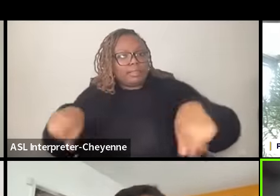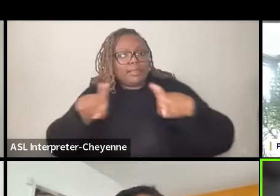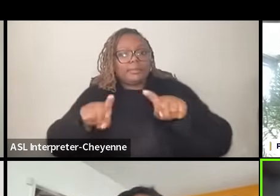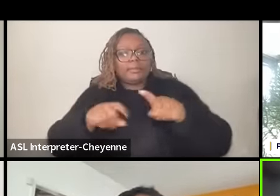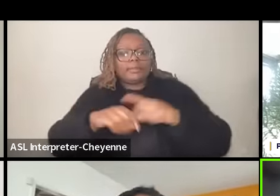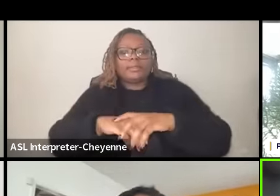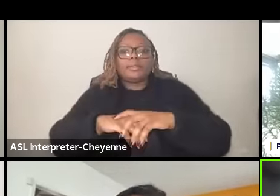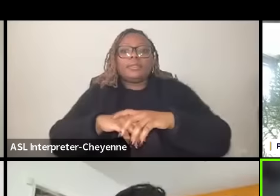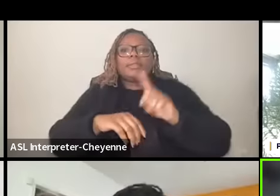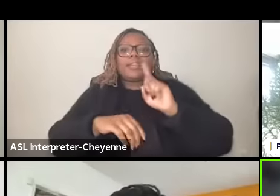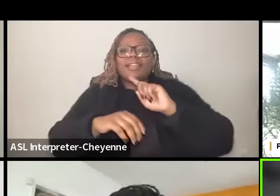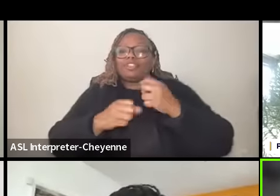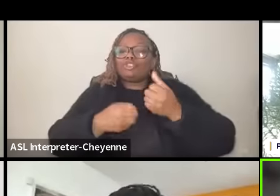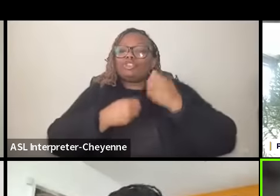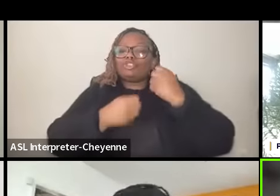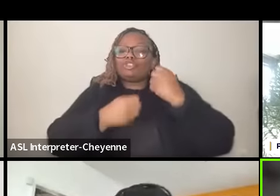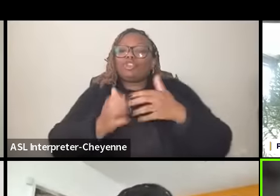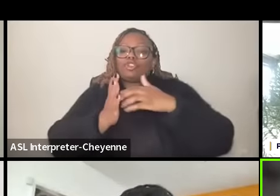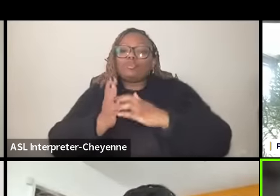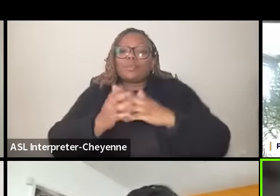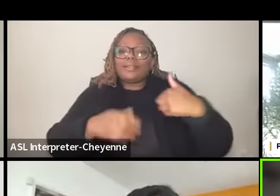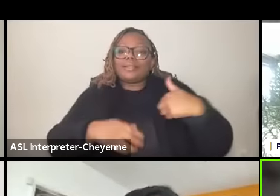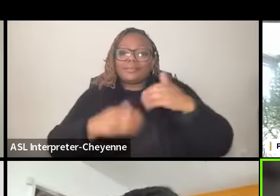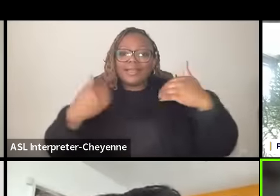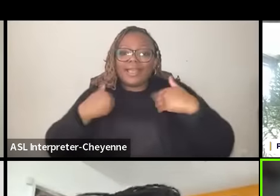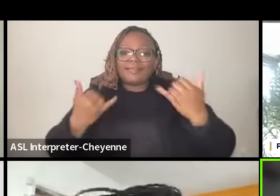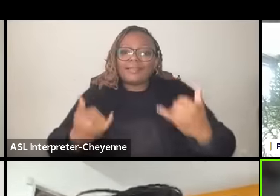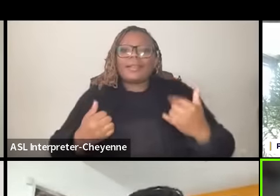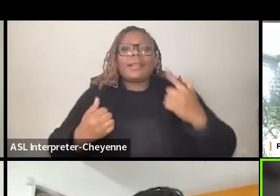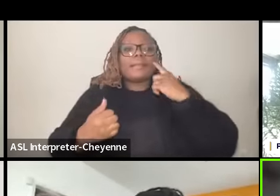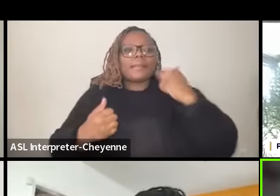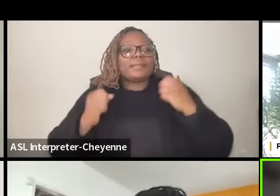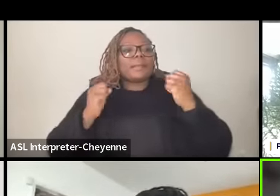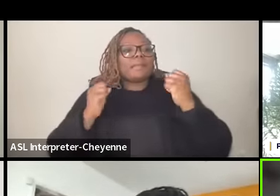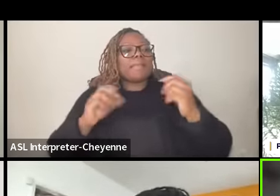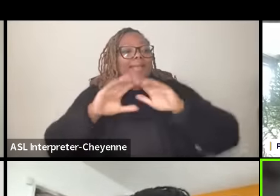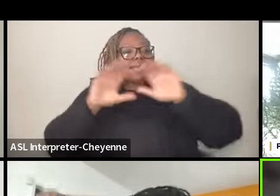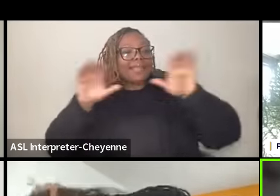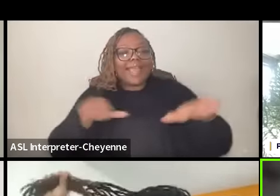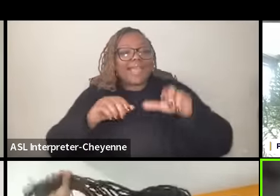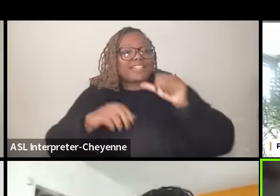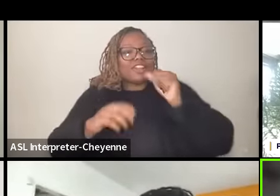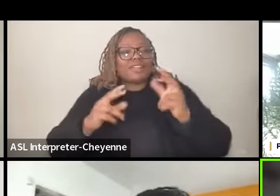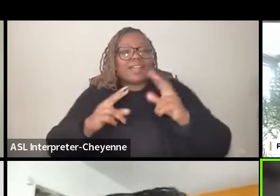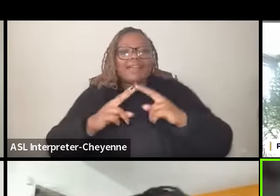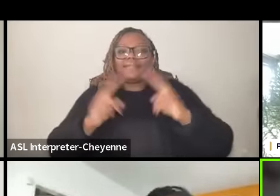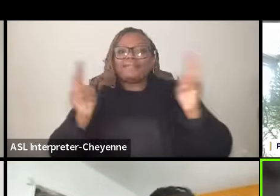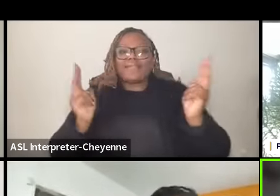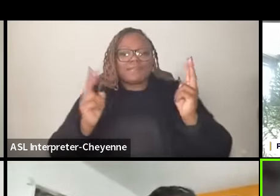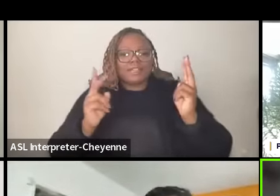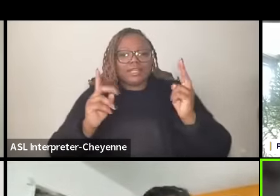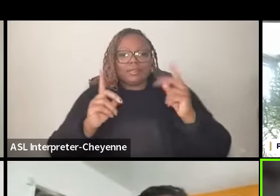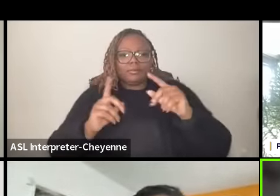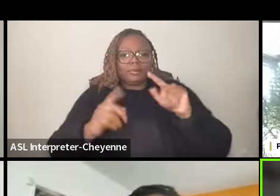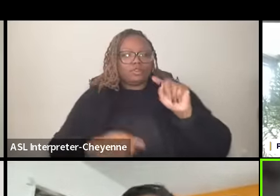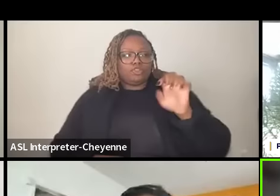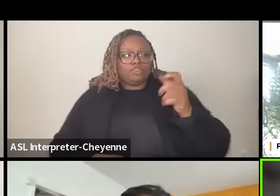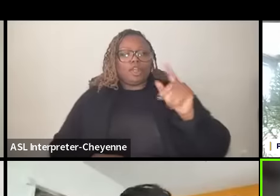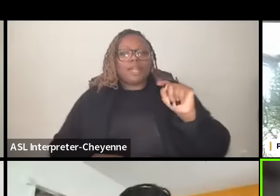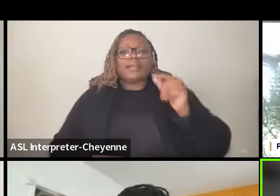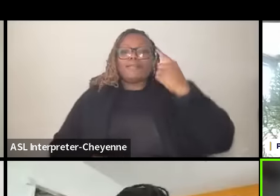This is our greatest weakness.